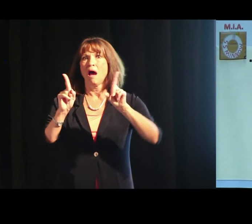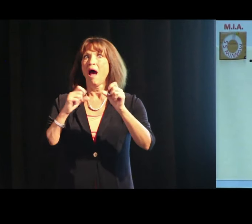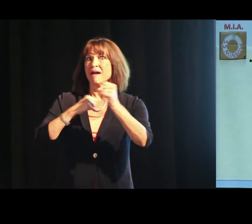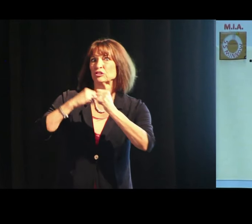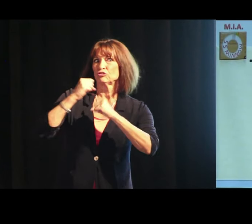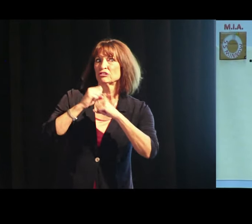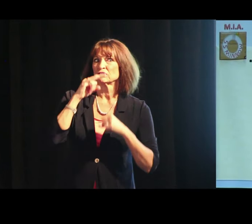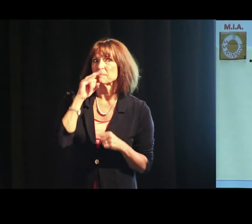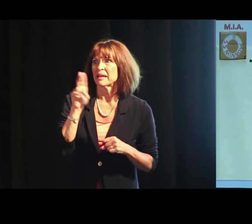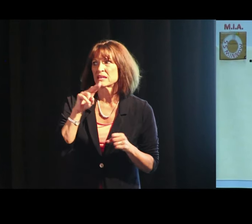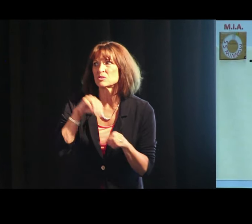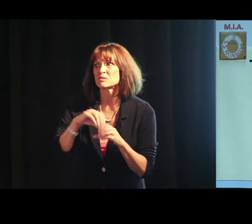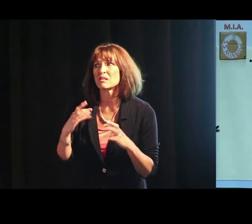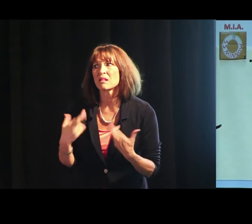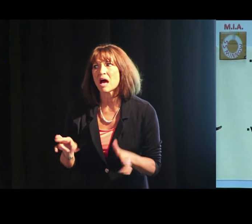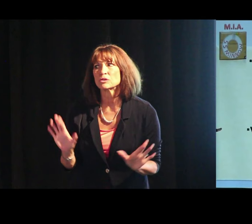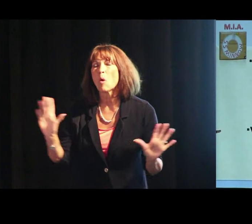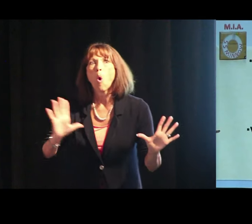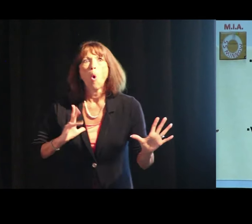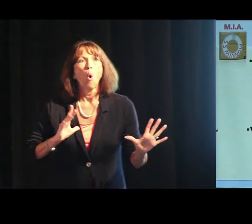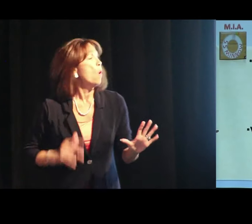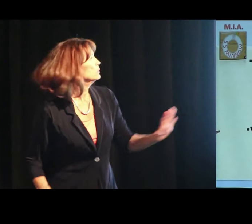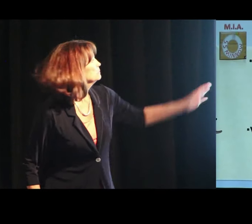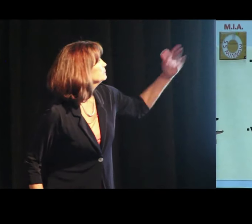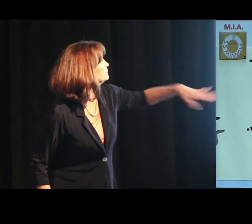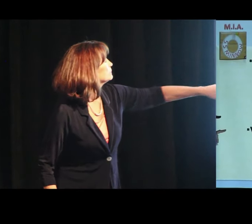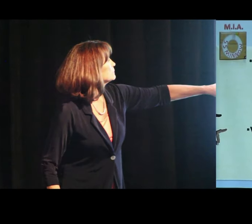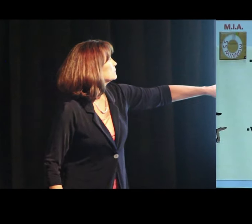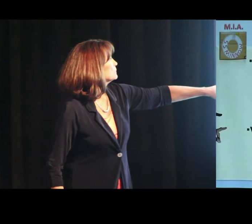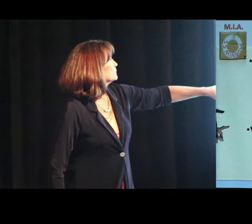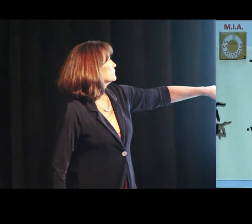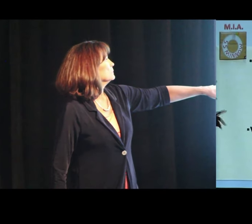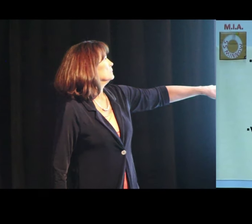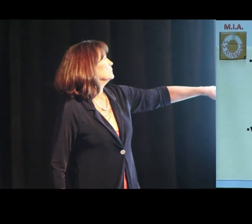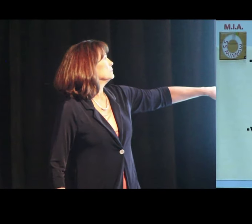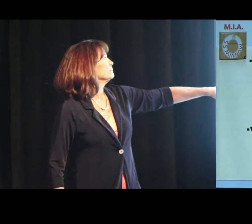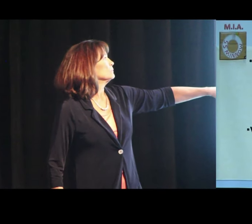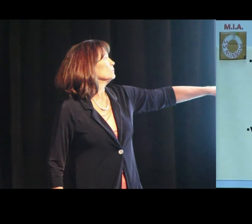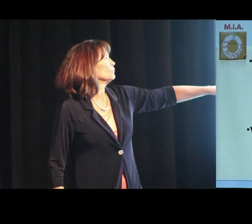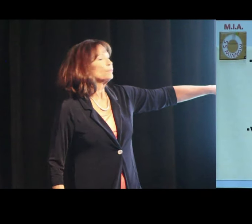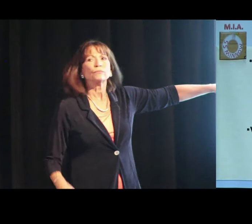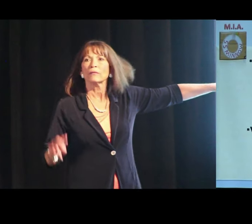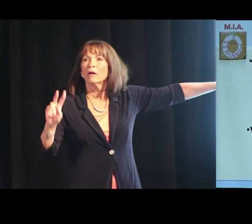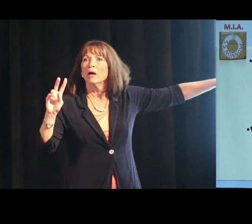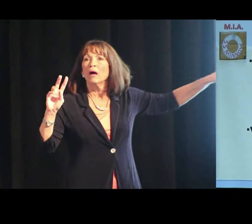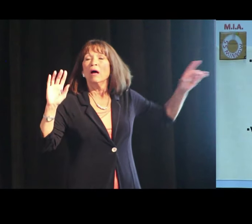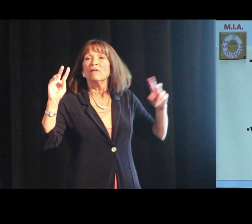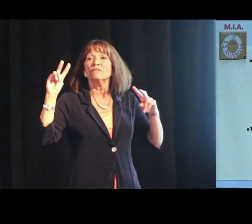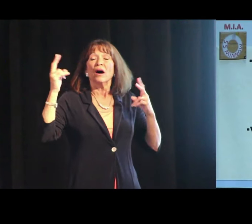But I have structures my kids use in the classroom for learning these skills.